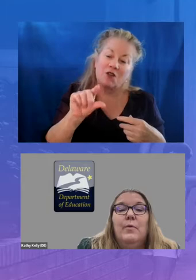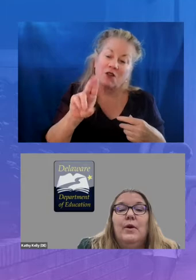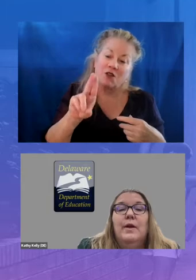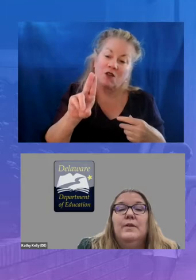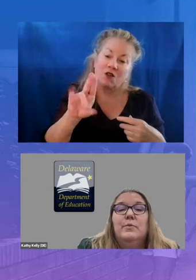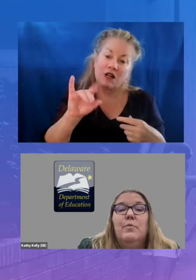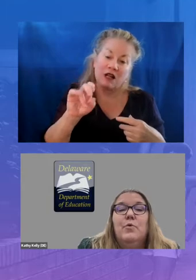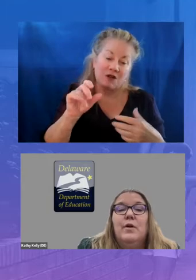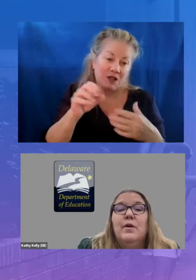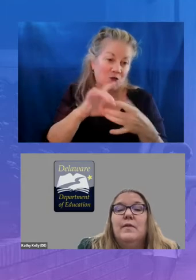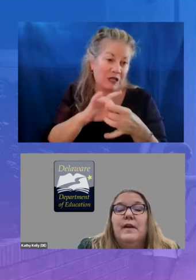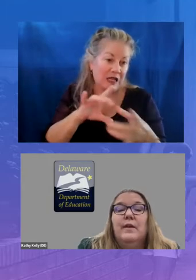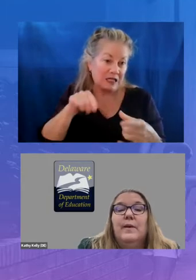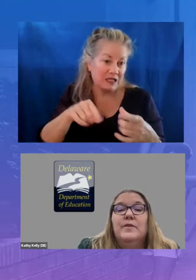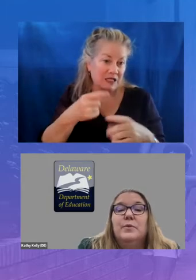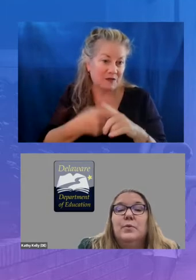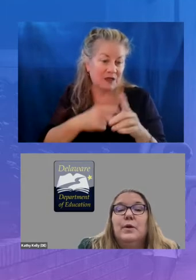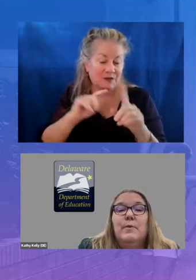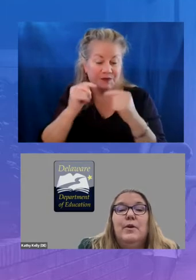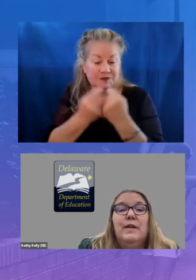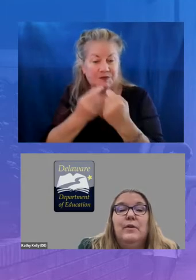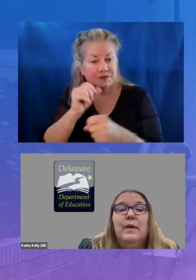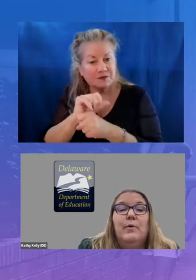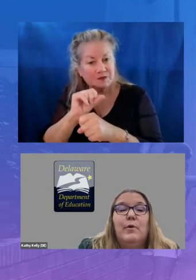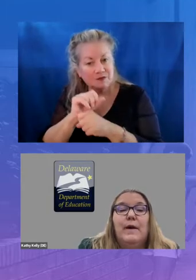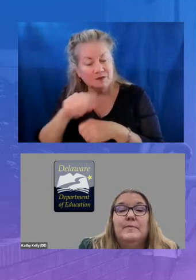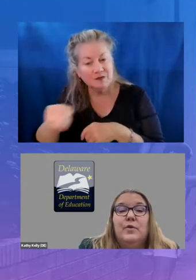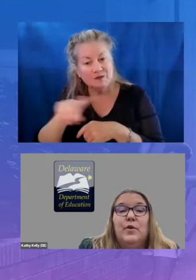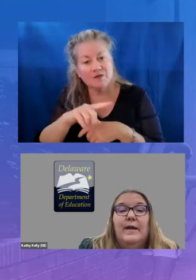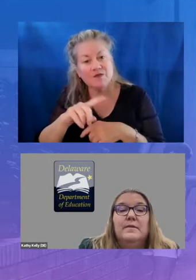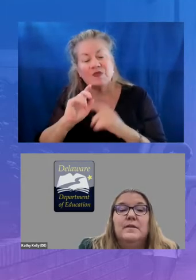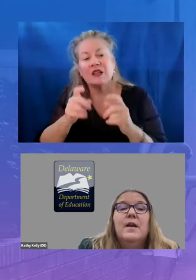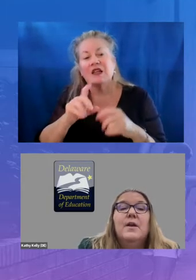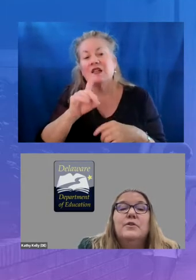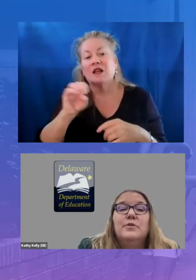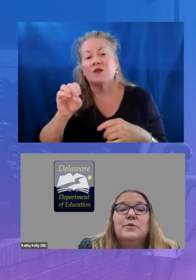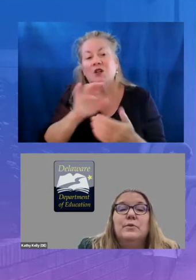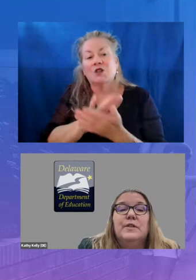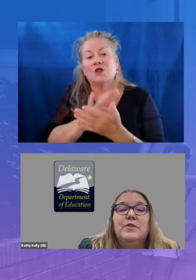working to award the delaware school community learning programs grants to school districts